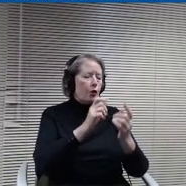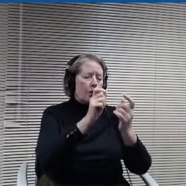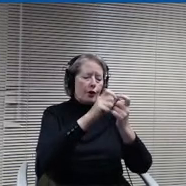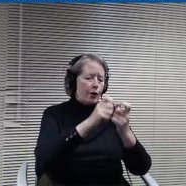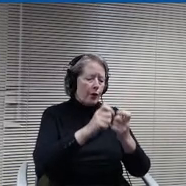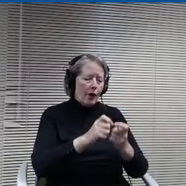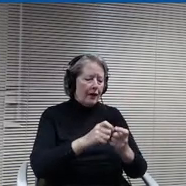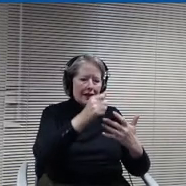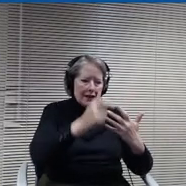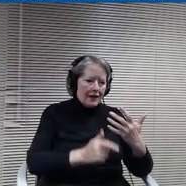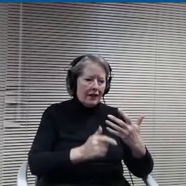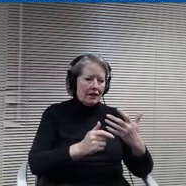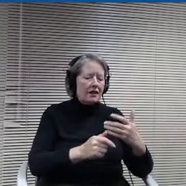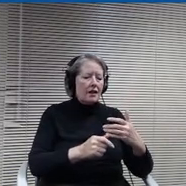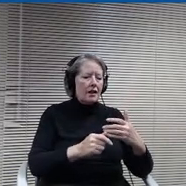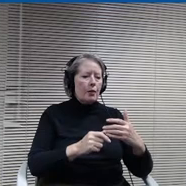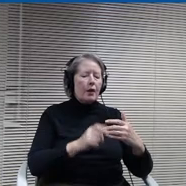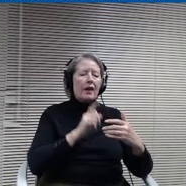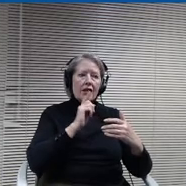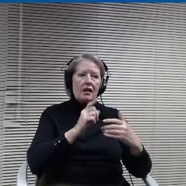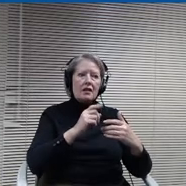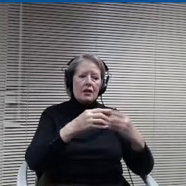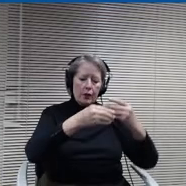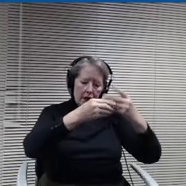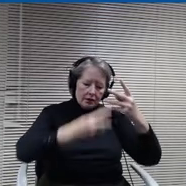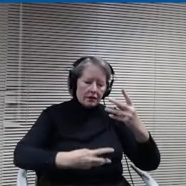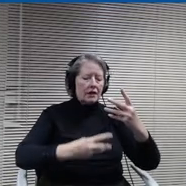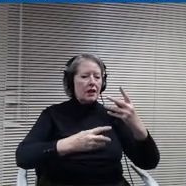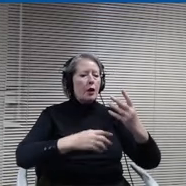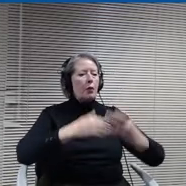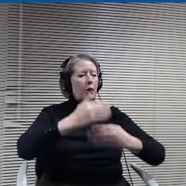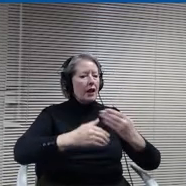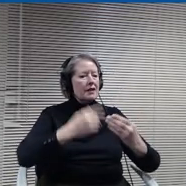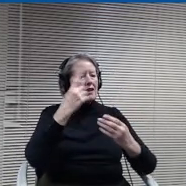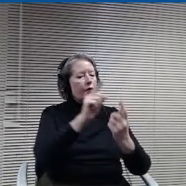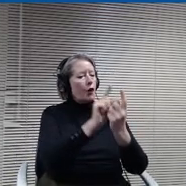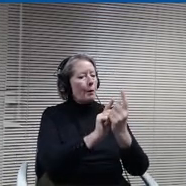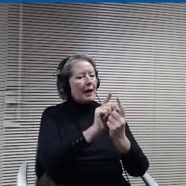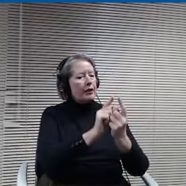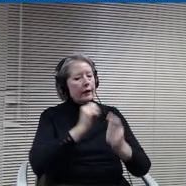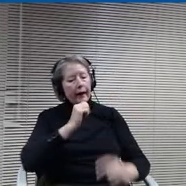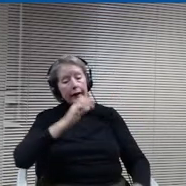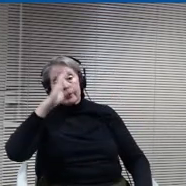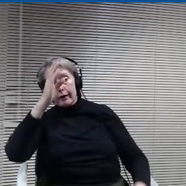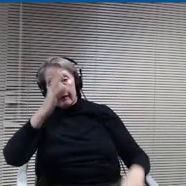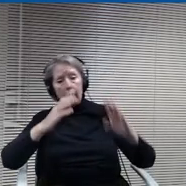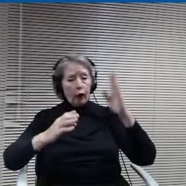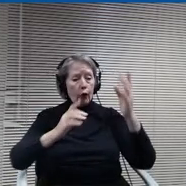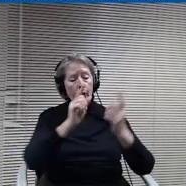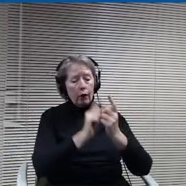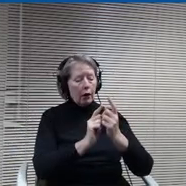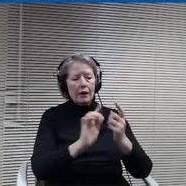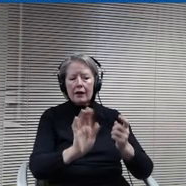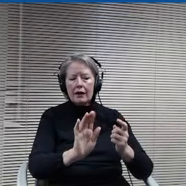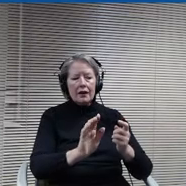elaborate process of mentoring. It's not just hey, good luck. Say hello to your mentor, it's very intentionally laid out of what each meeting looks like